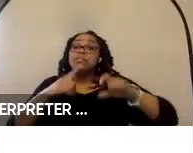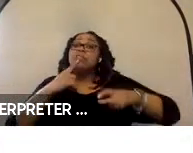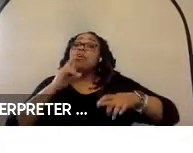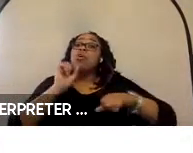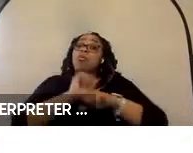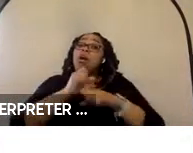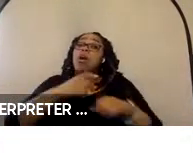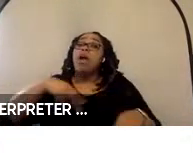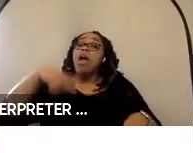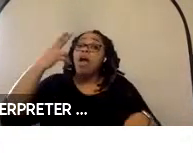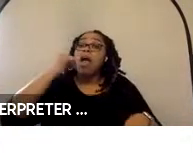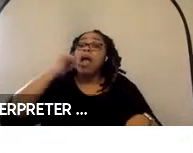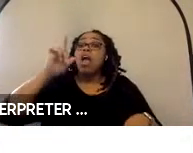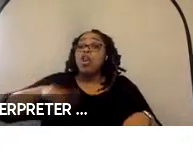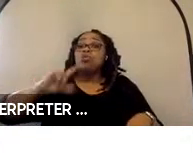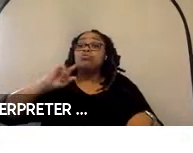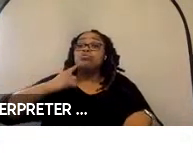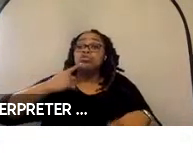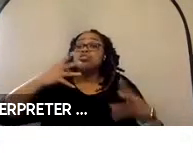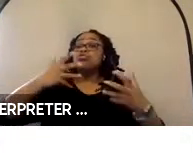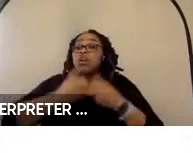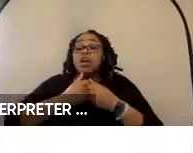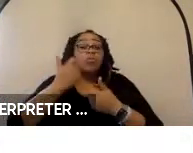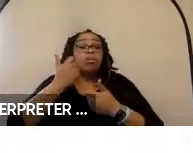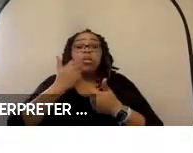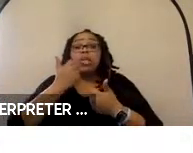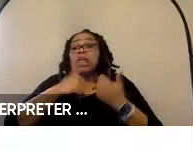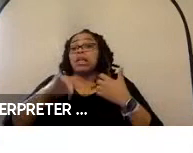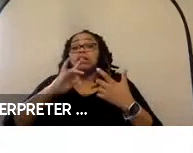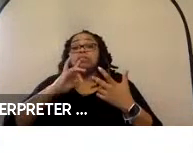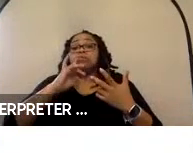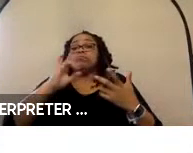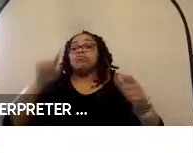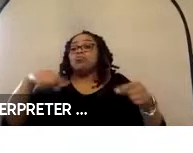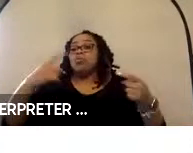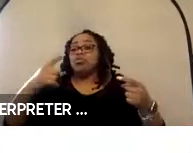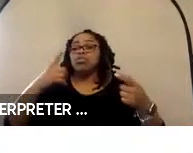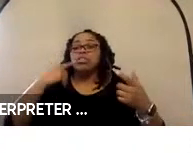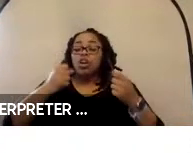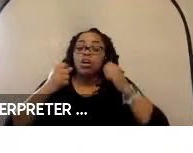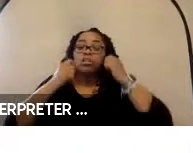and low severity crashes with any combination of wheelchair and vehicle, the person sitting